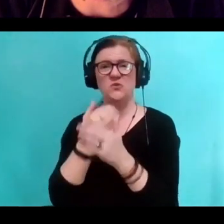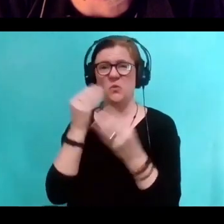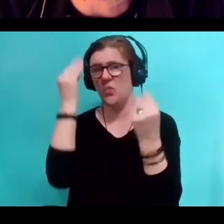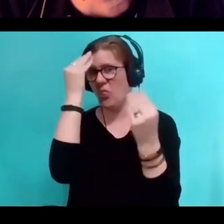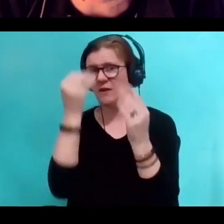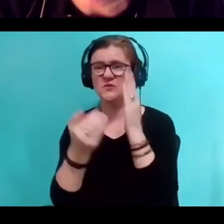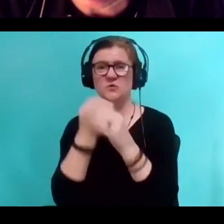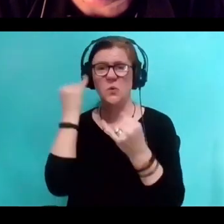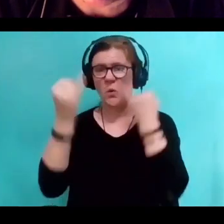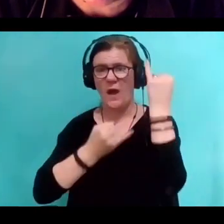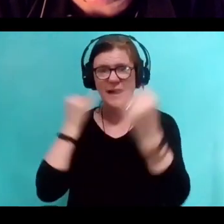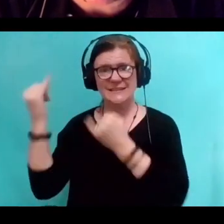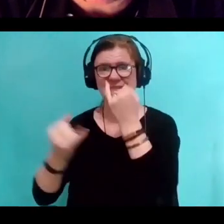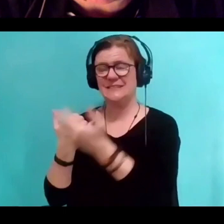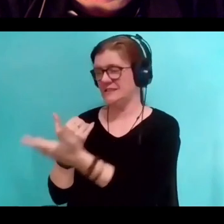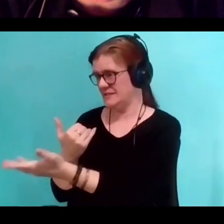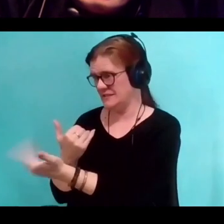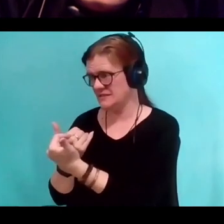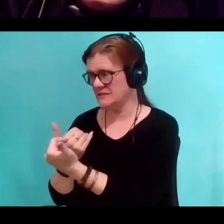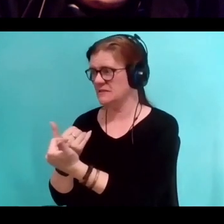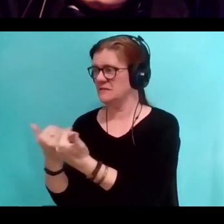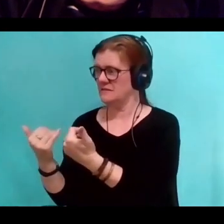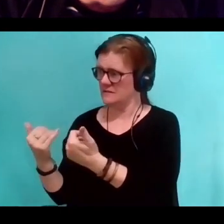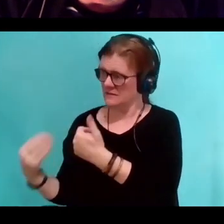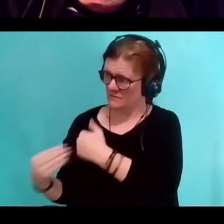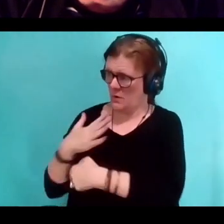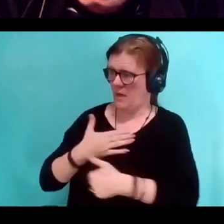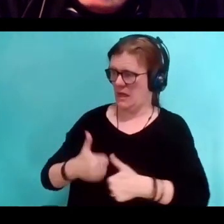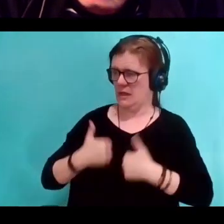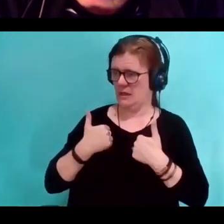That I think make me a fuller human being, less hide bound